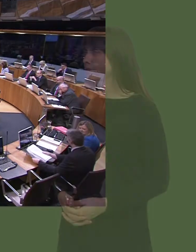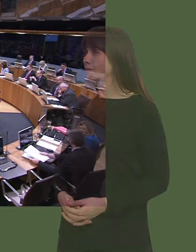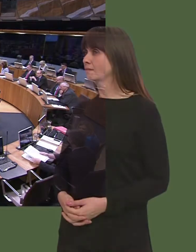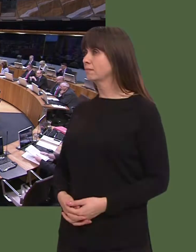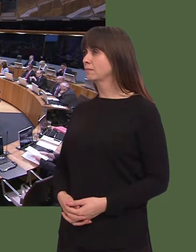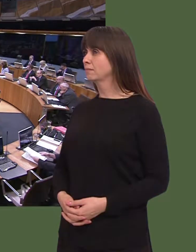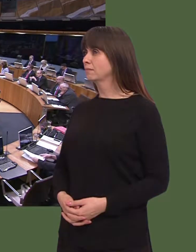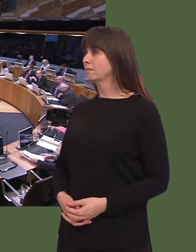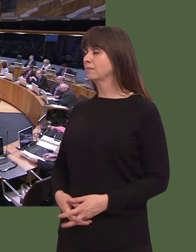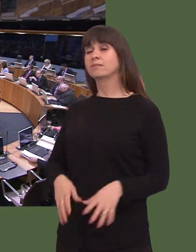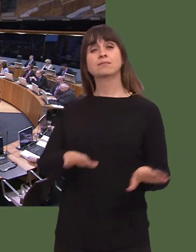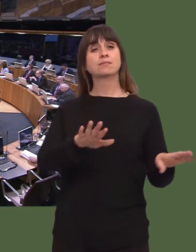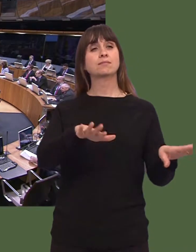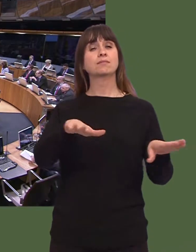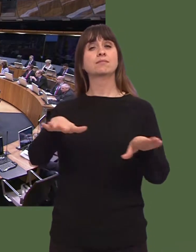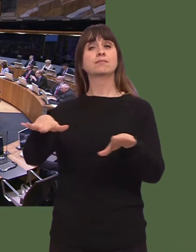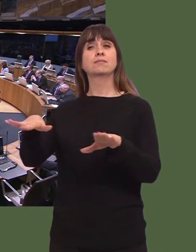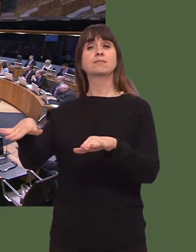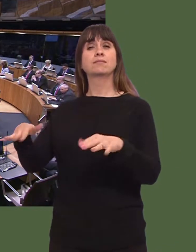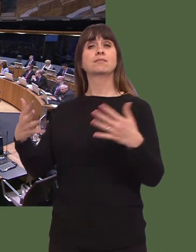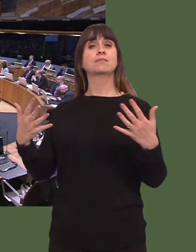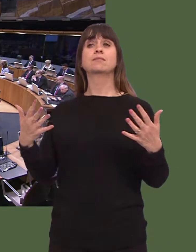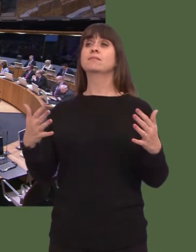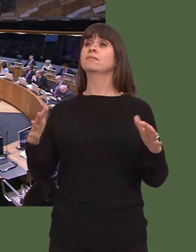FMQ Translated Y Llywydd / The Llywydd: The first item on